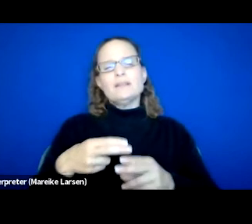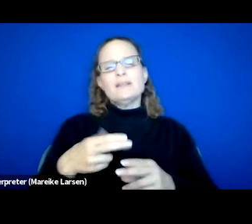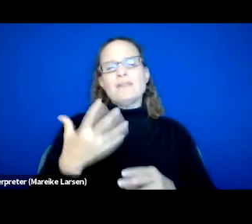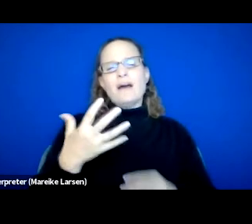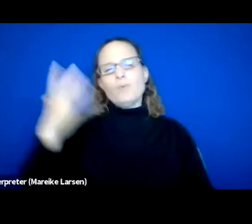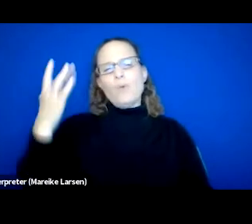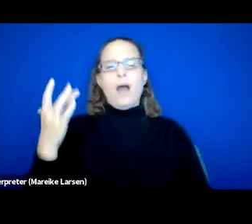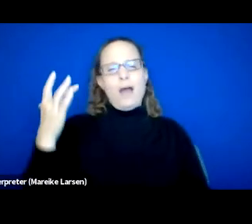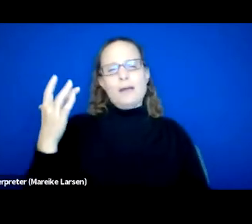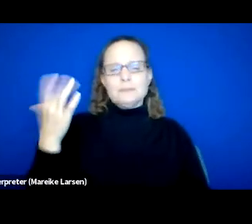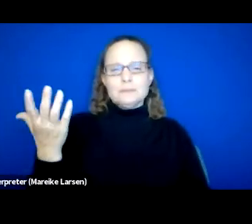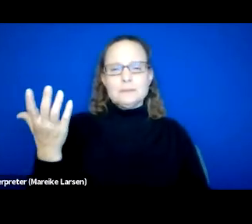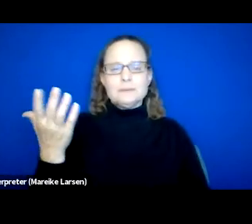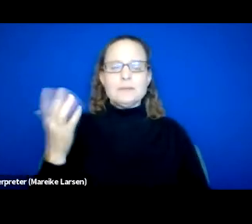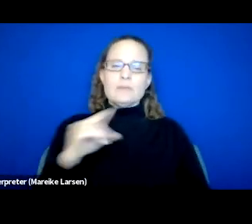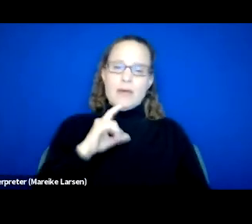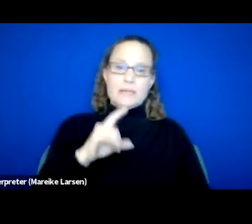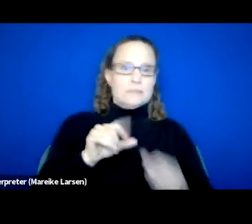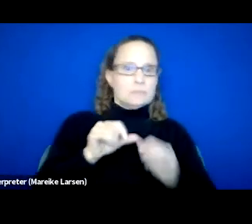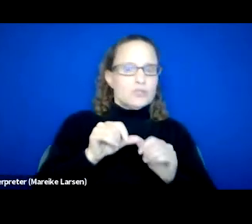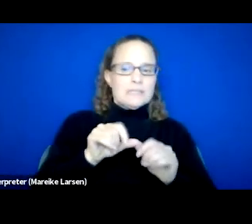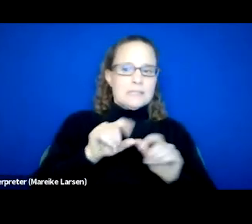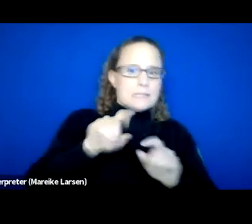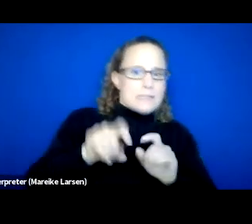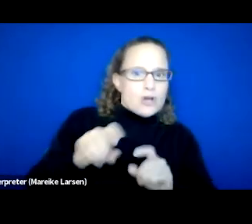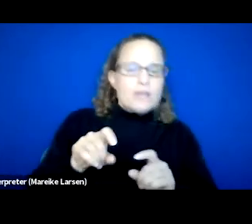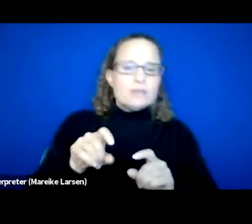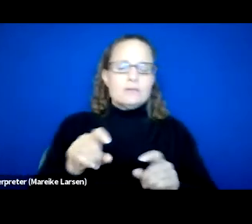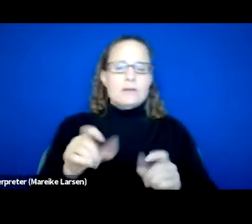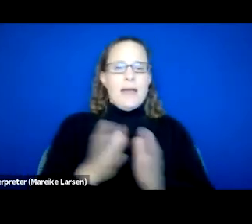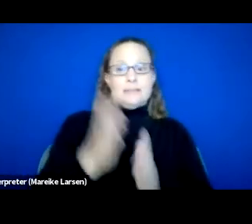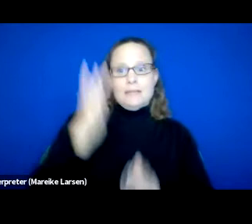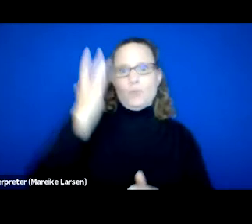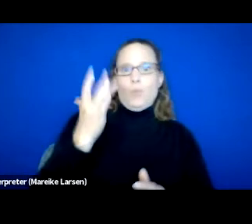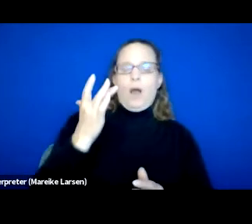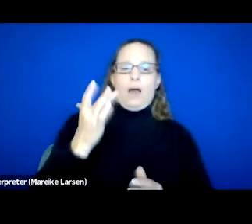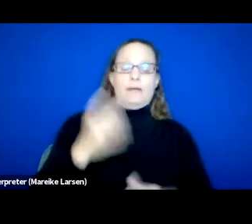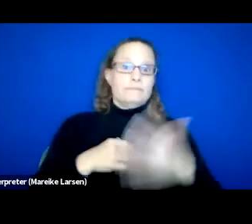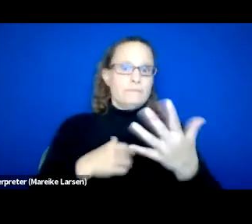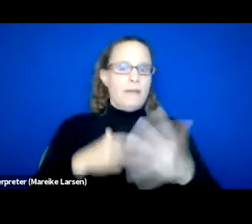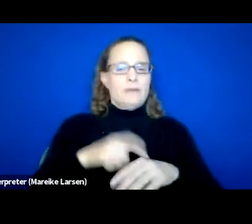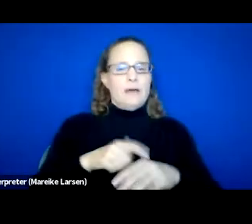will require persistent interrogation asking why about five times after each explanation